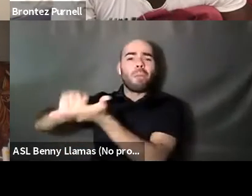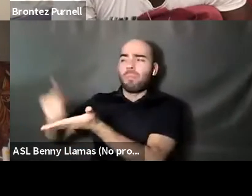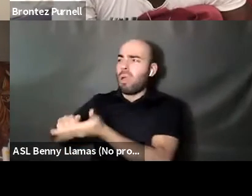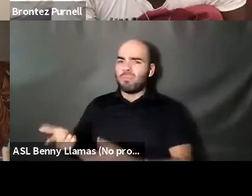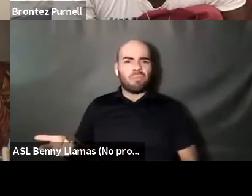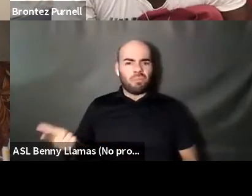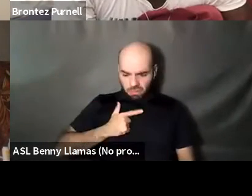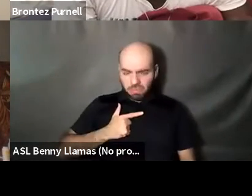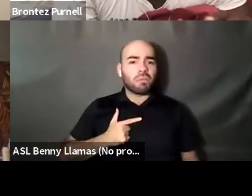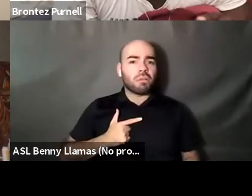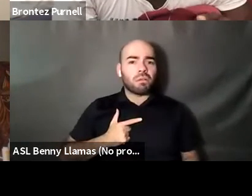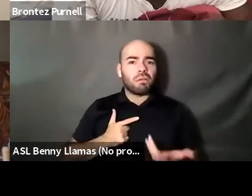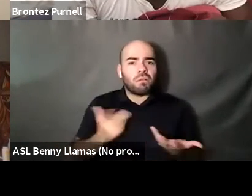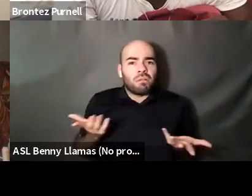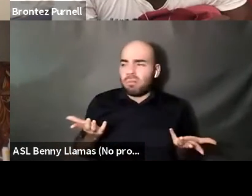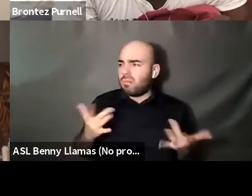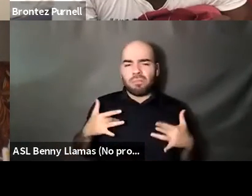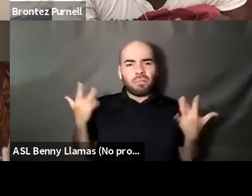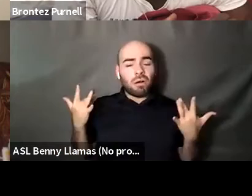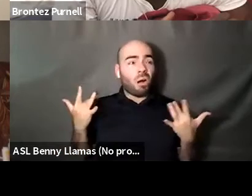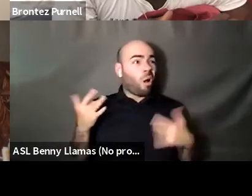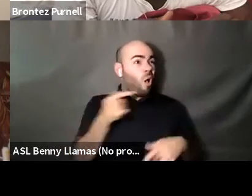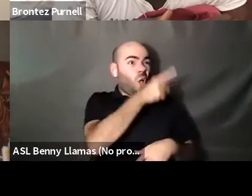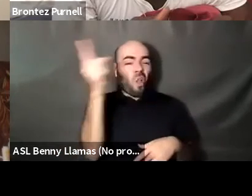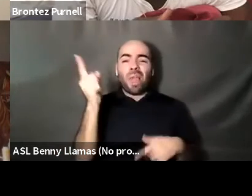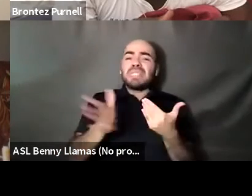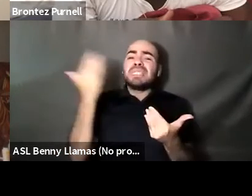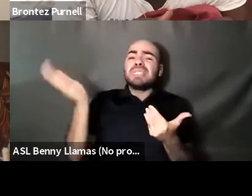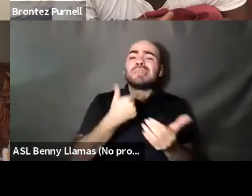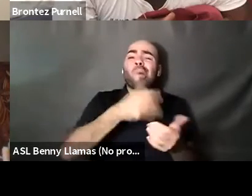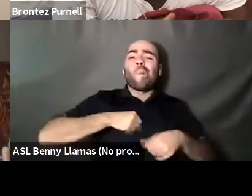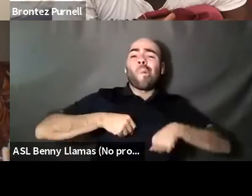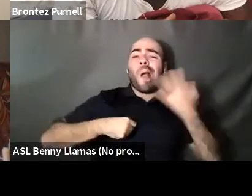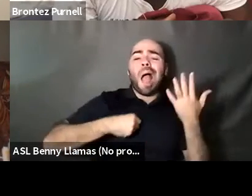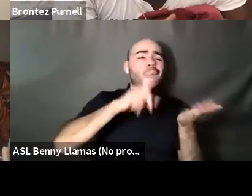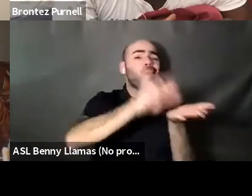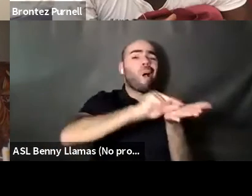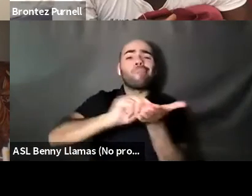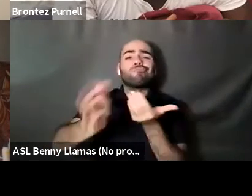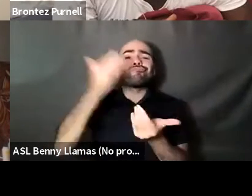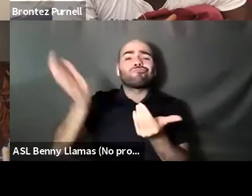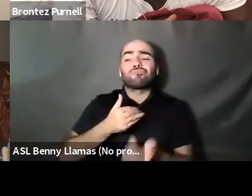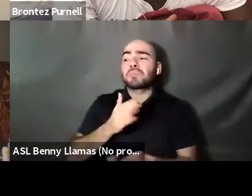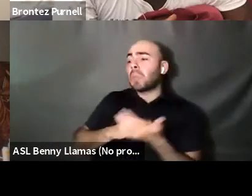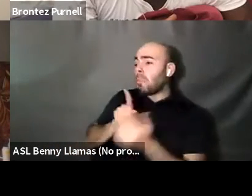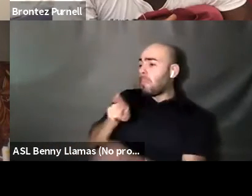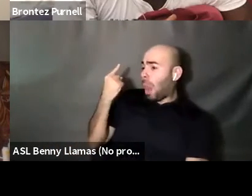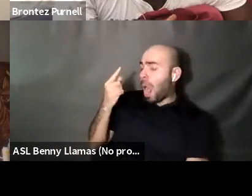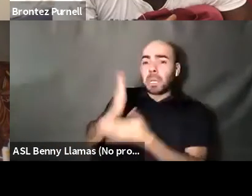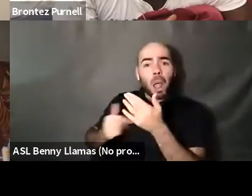Nahshon Anderson: With not a problem. Nahshon Anderson: And I know that there's there's black people getting their books published and all this stuff. And there's a ton of them and stuff. And that's great. That is good for them.